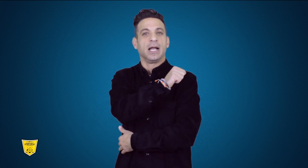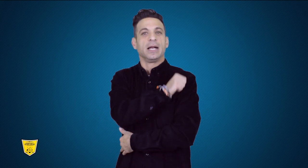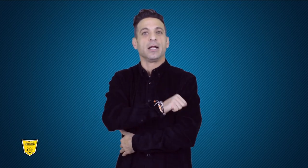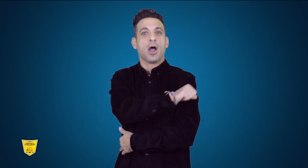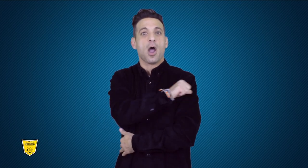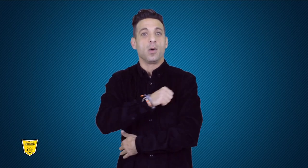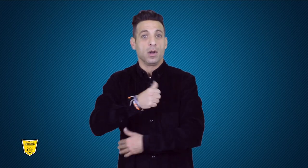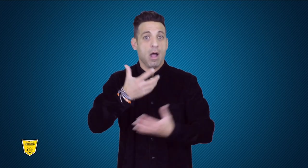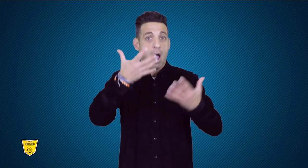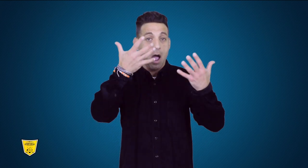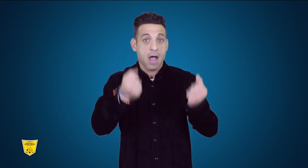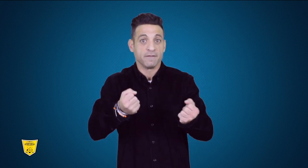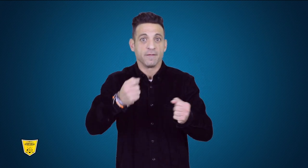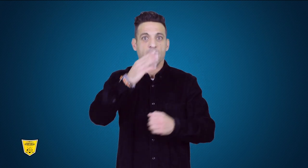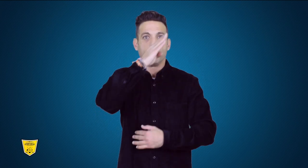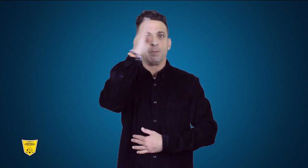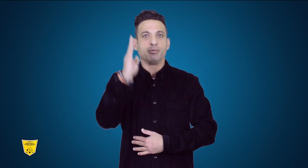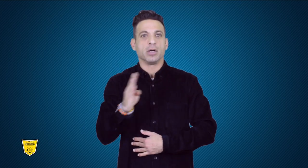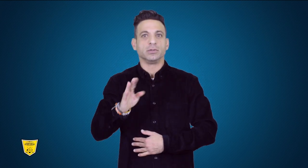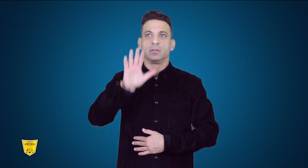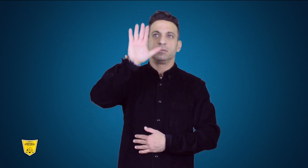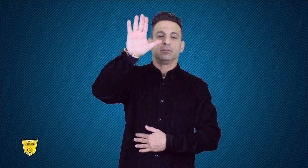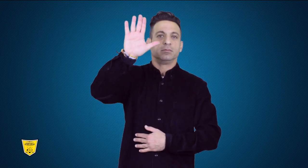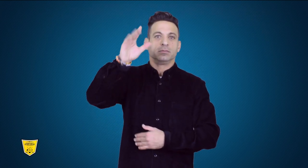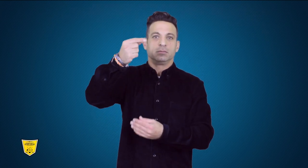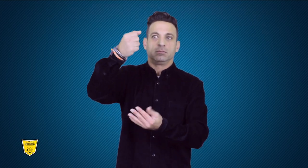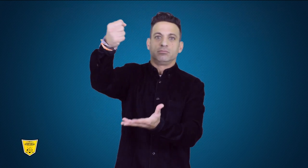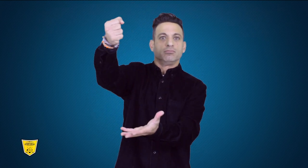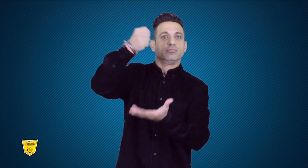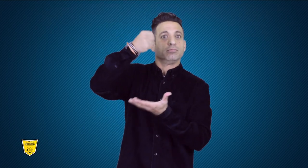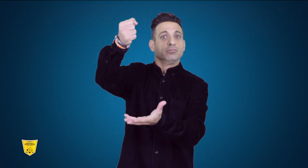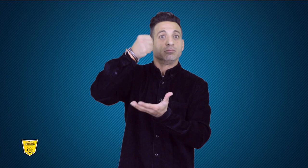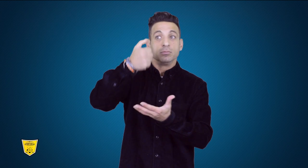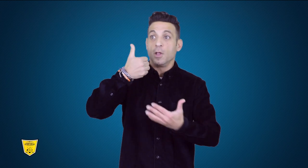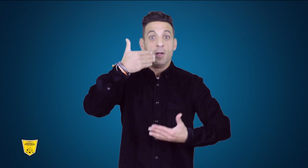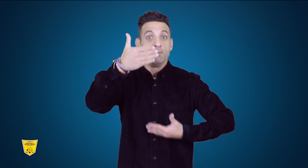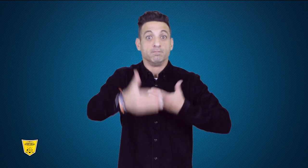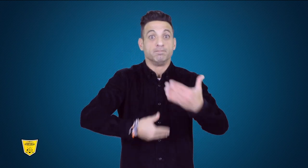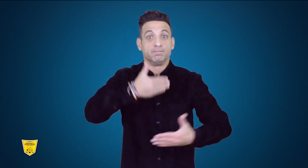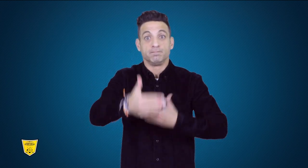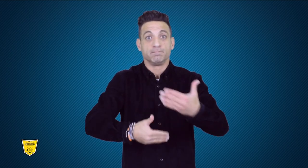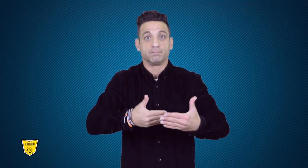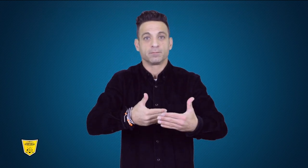in Rio de Janeiro which had conditional funding from the Brazil